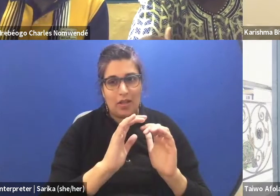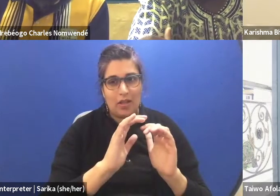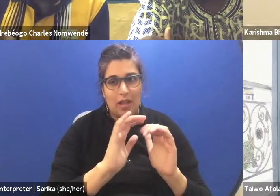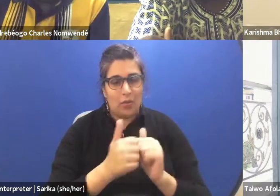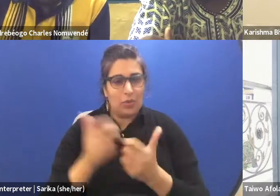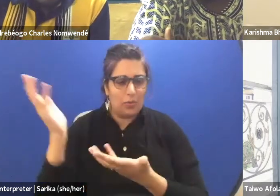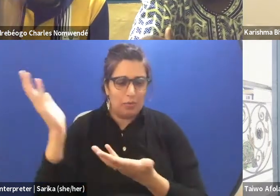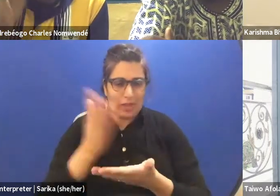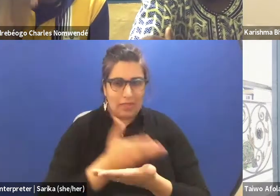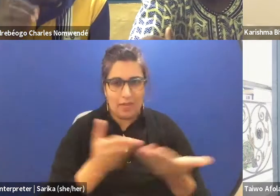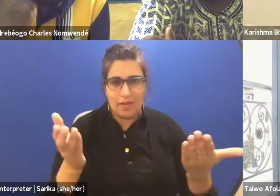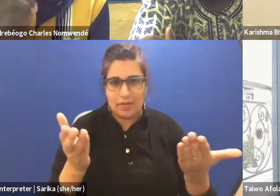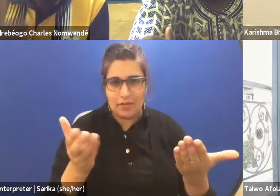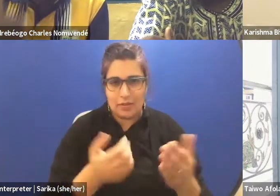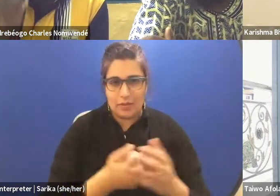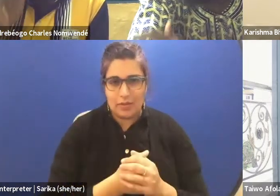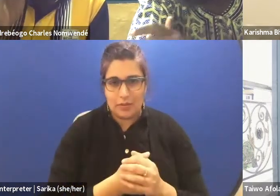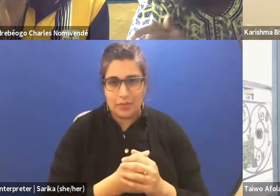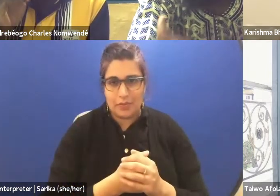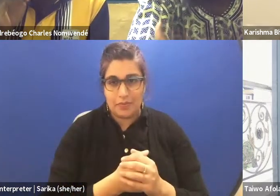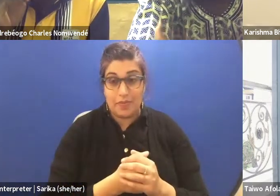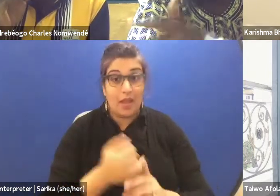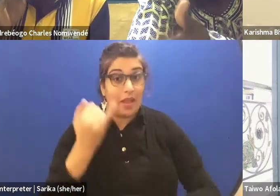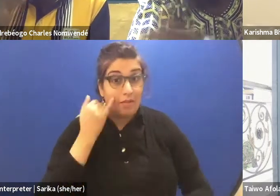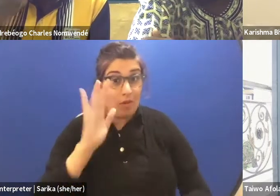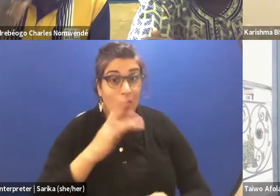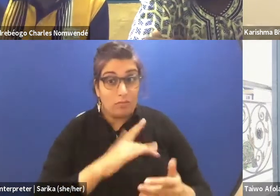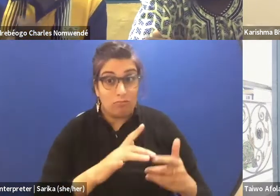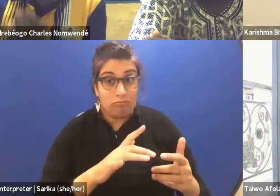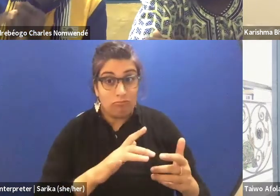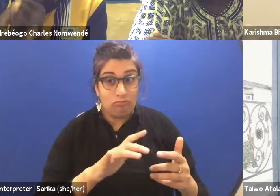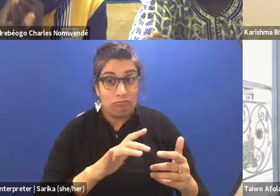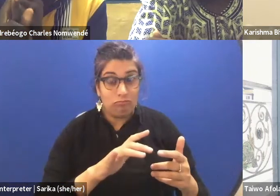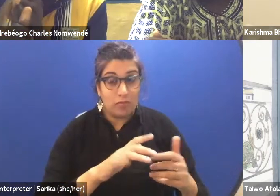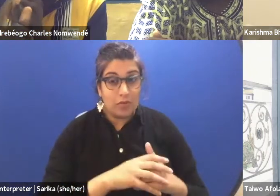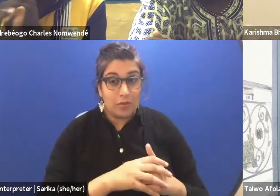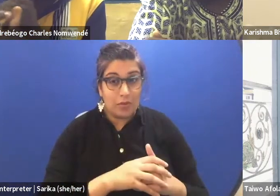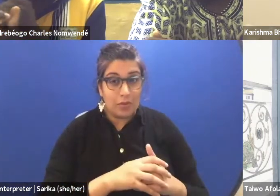(Charles speaking French) And if your sensibility is true. (Charles speaking French)